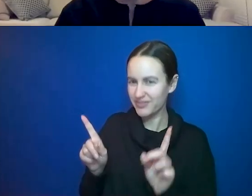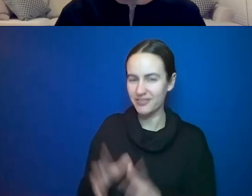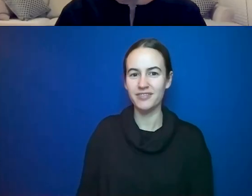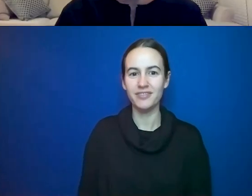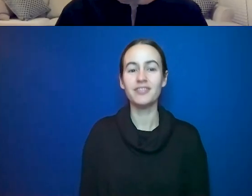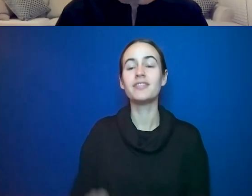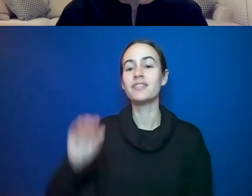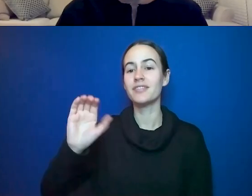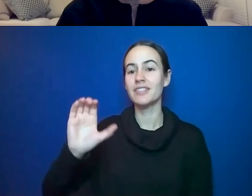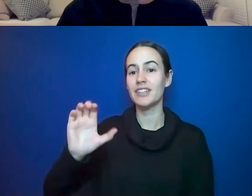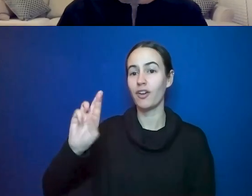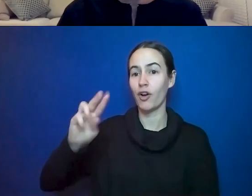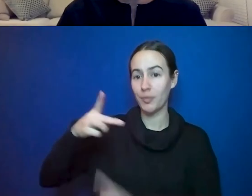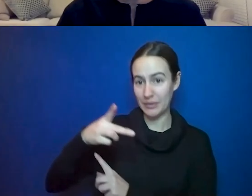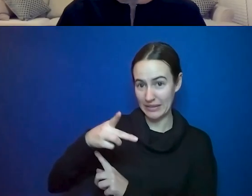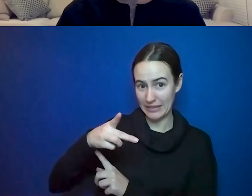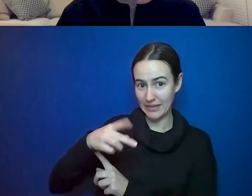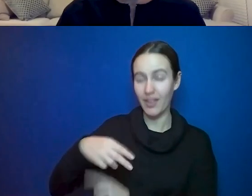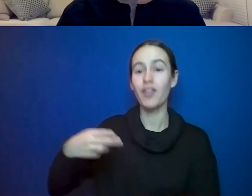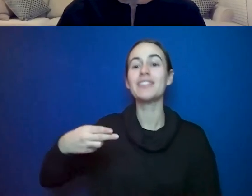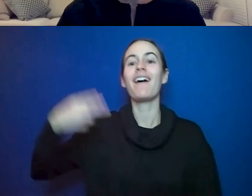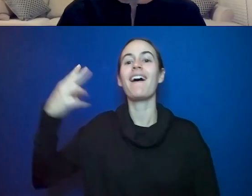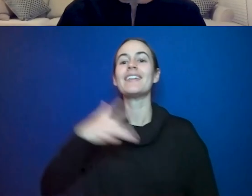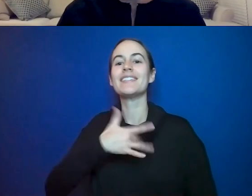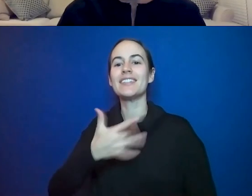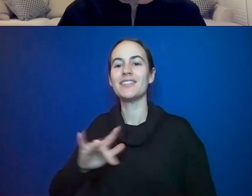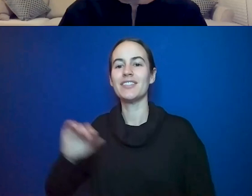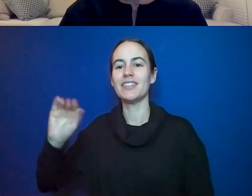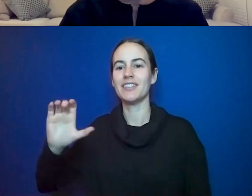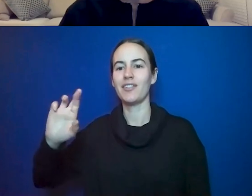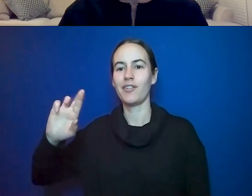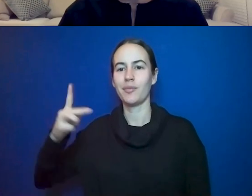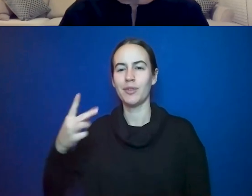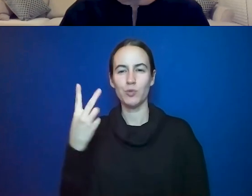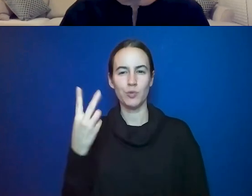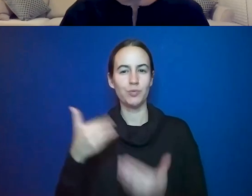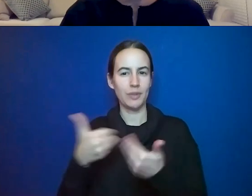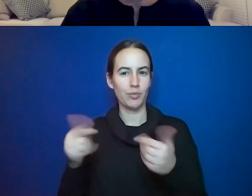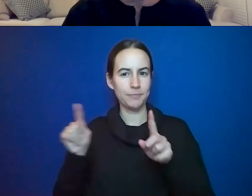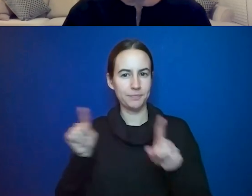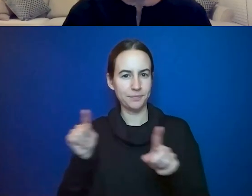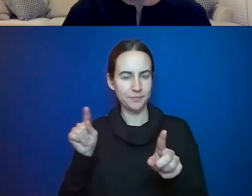sensitivity CRP. Anything, with high sensitivity CRP anything